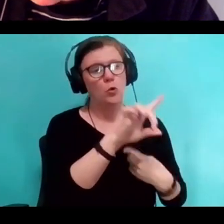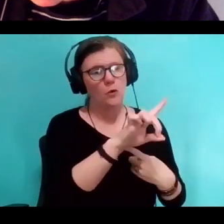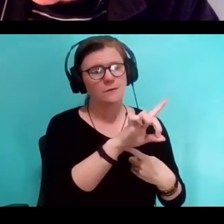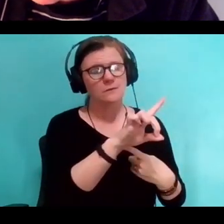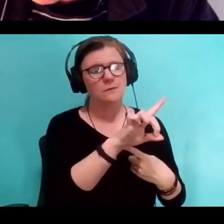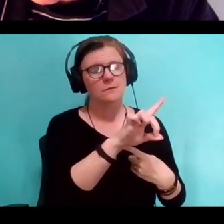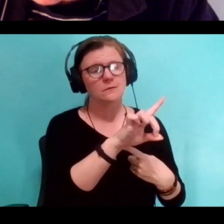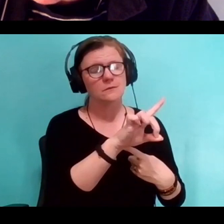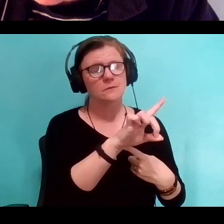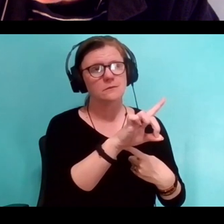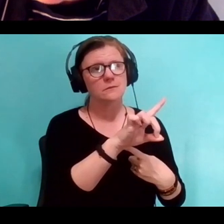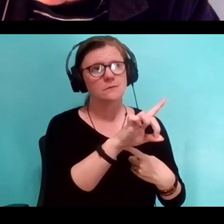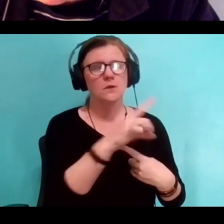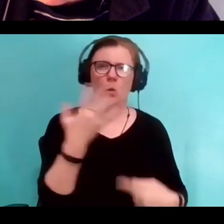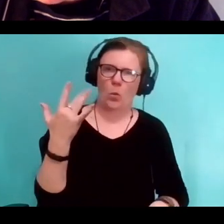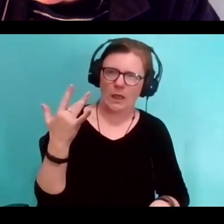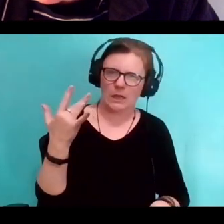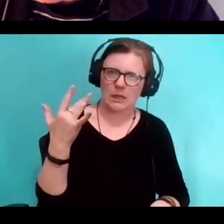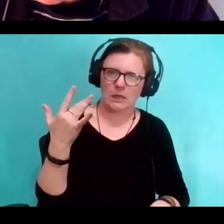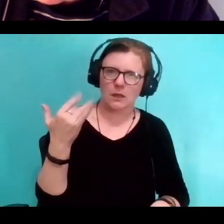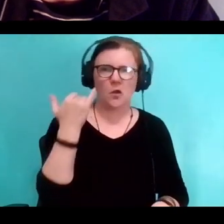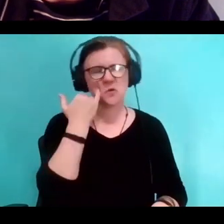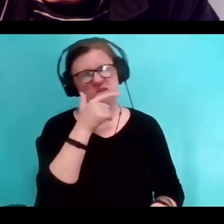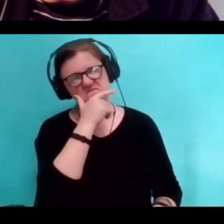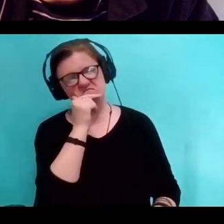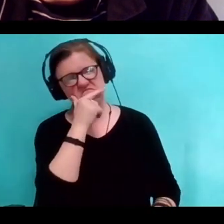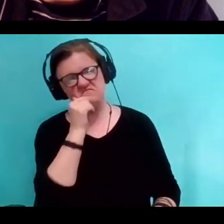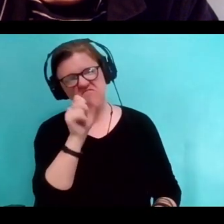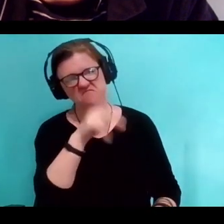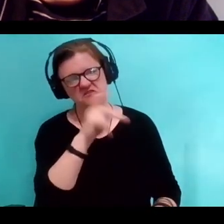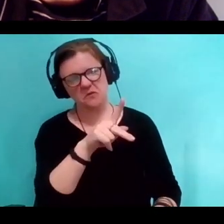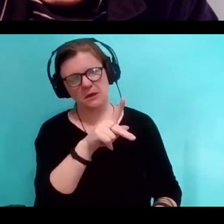And if so, or even if you only partly agree, why are good things good?